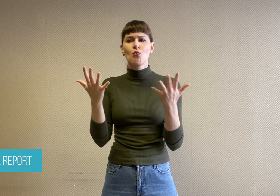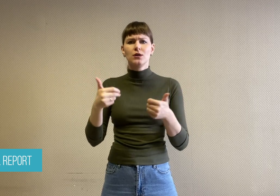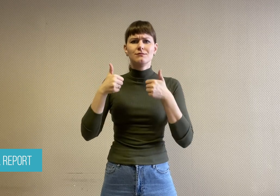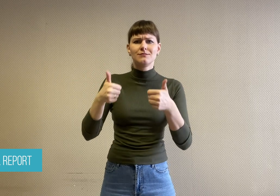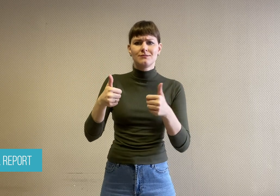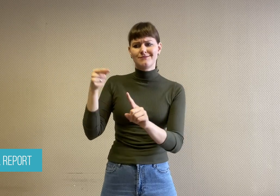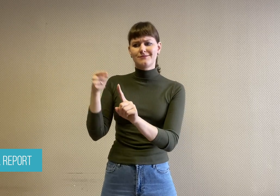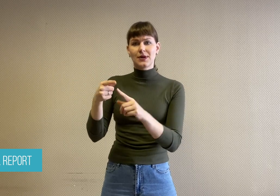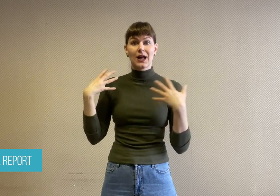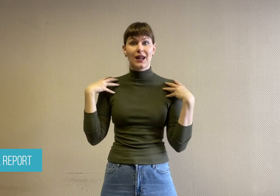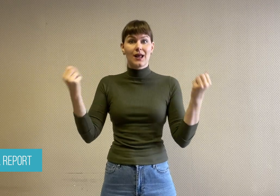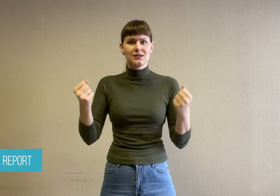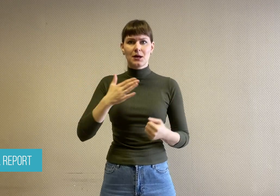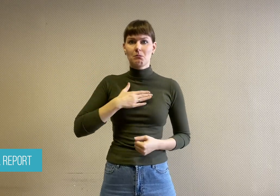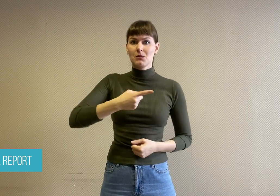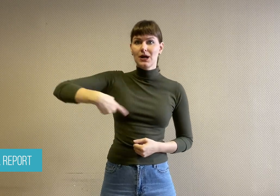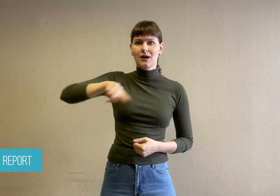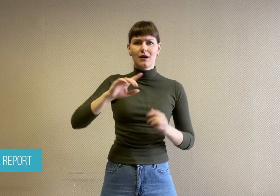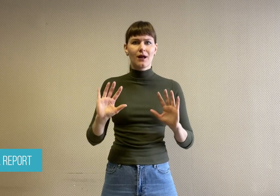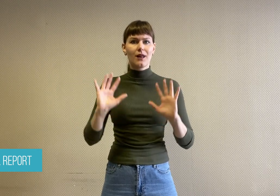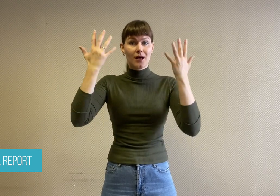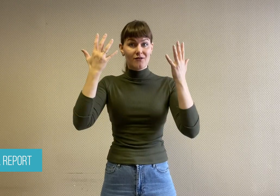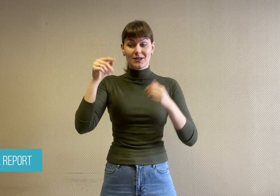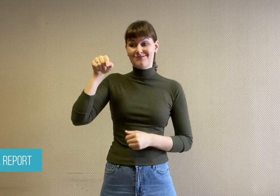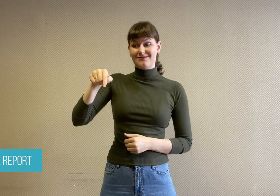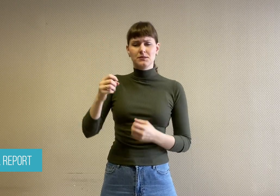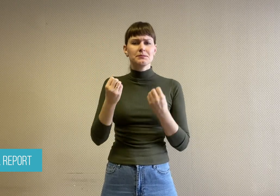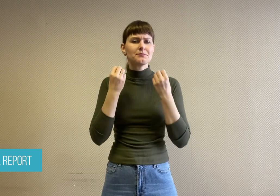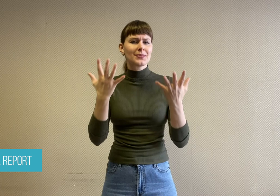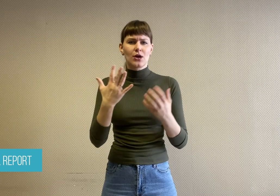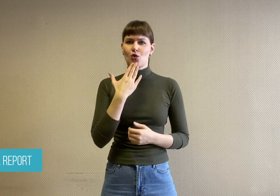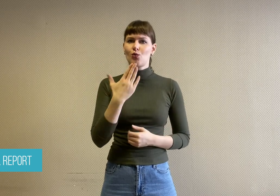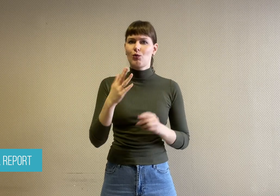a healthy life. He covers many different topics such